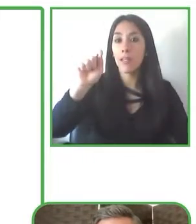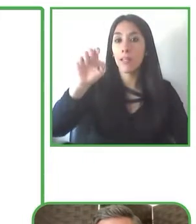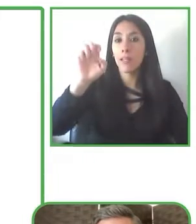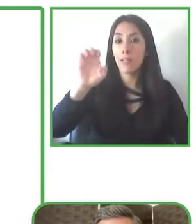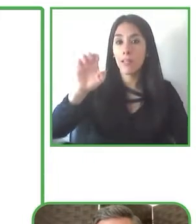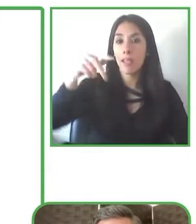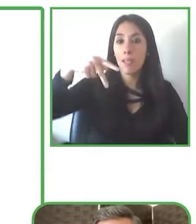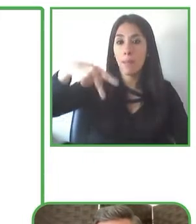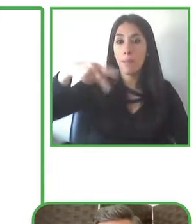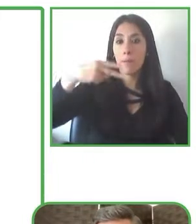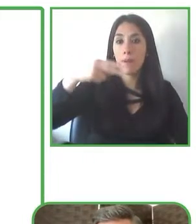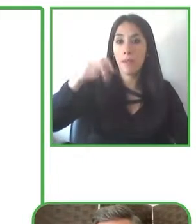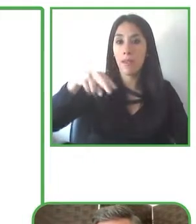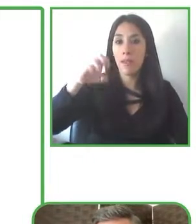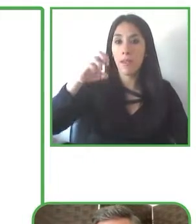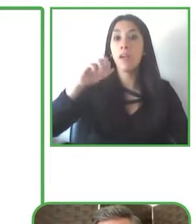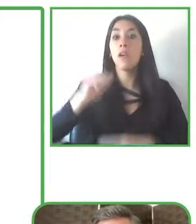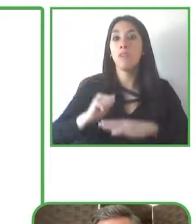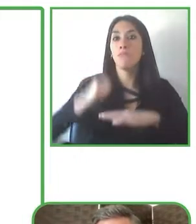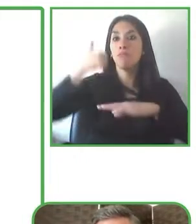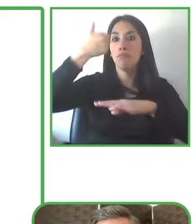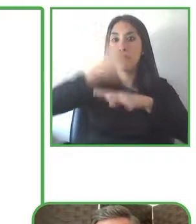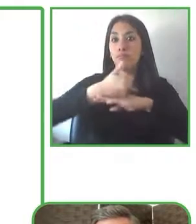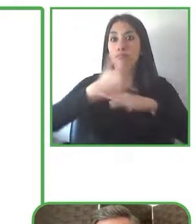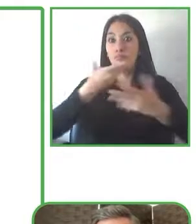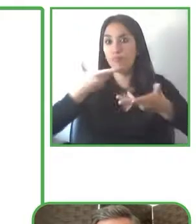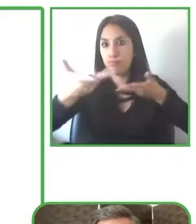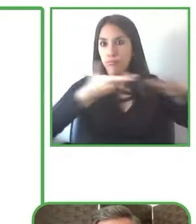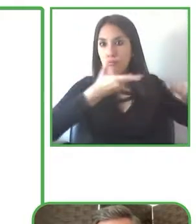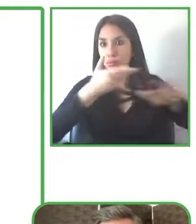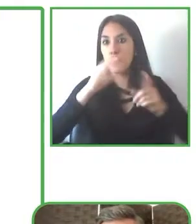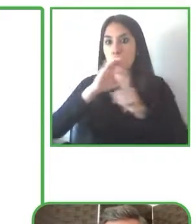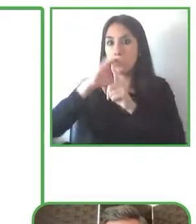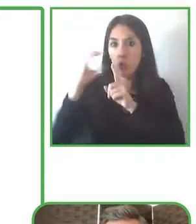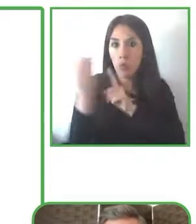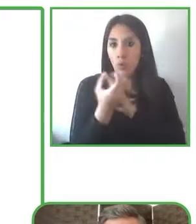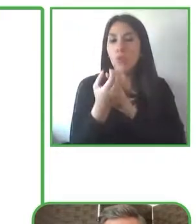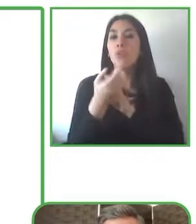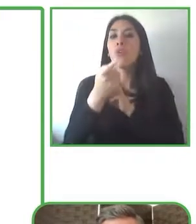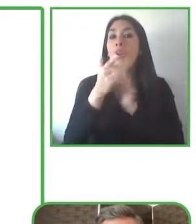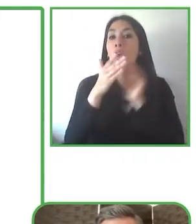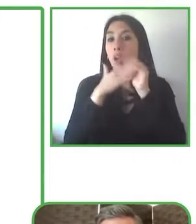leadership in the business community as it relates to access to culture.